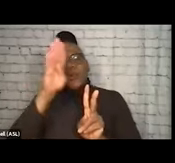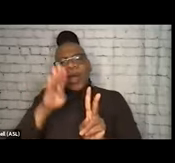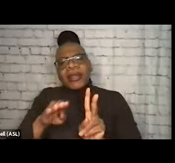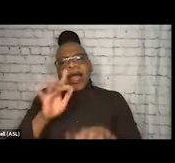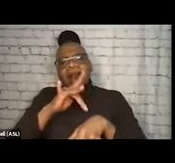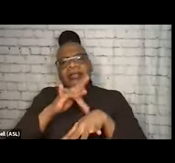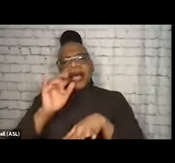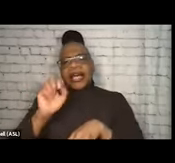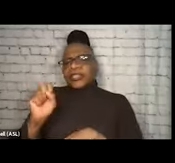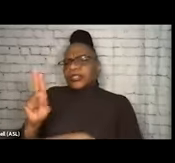I'm never gonna drink again."